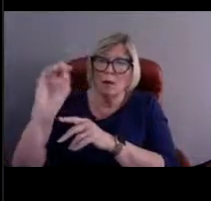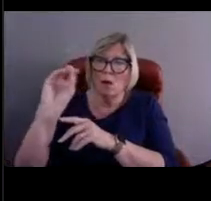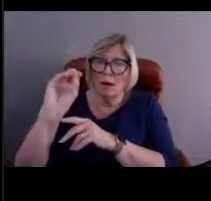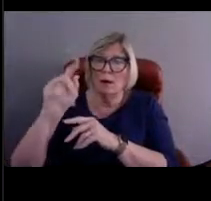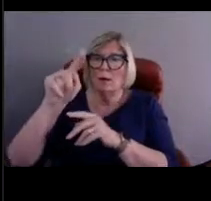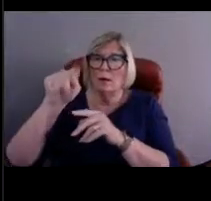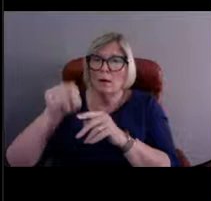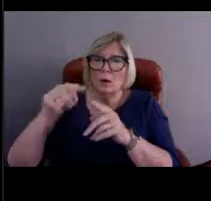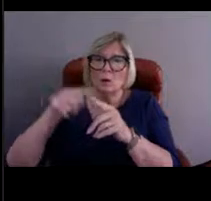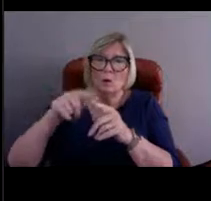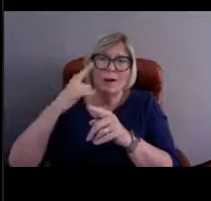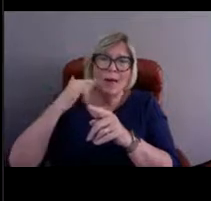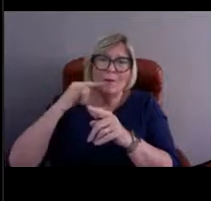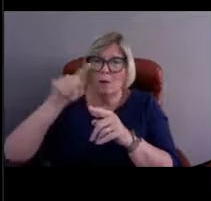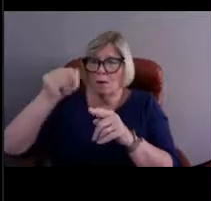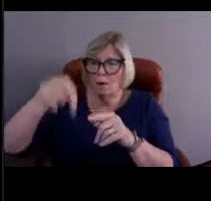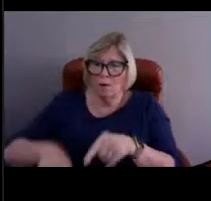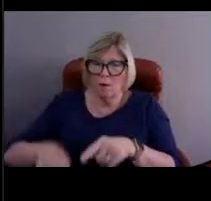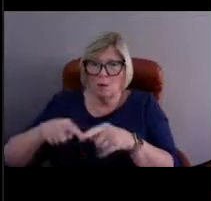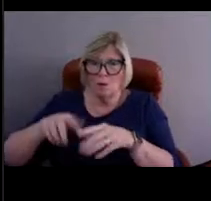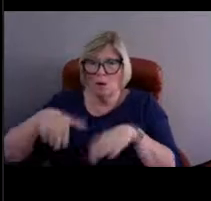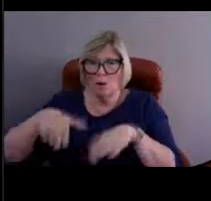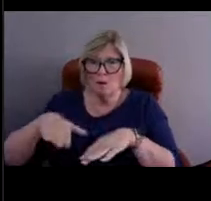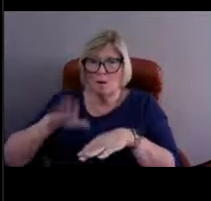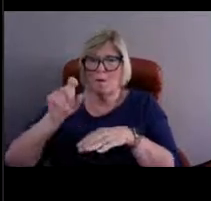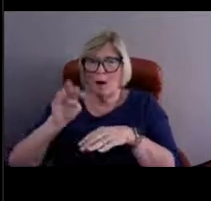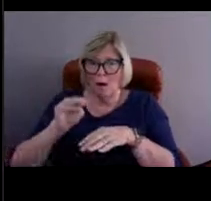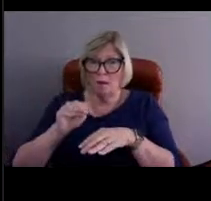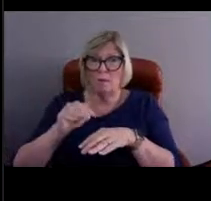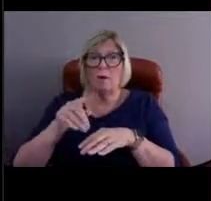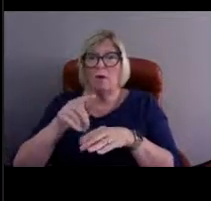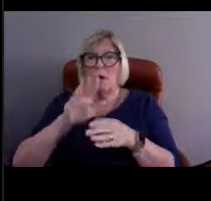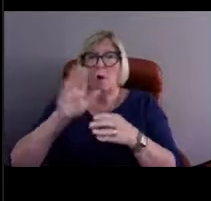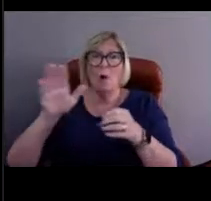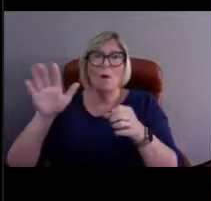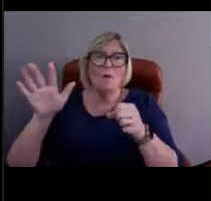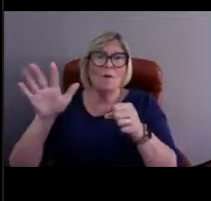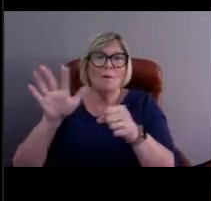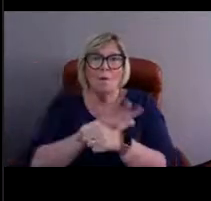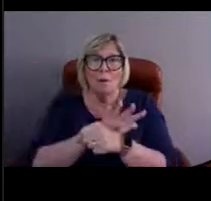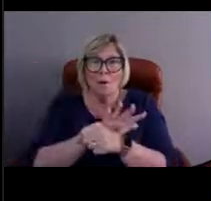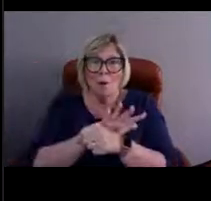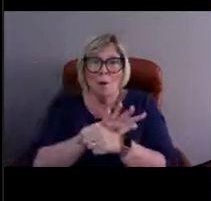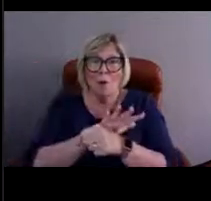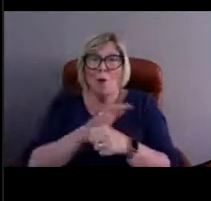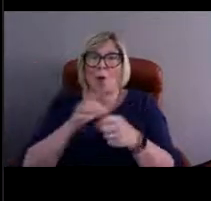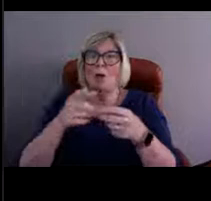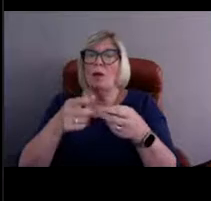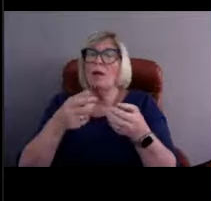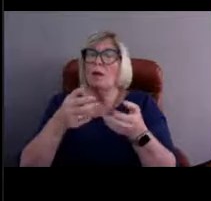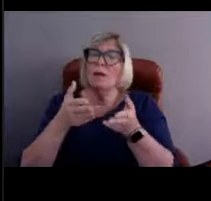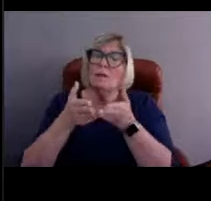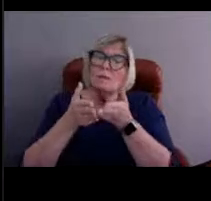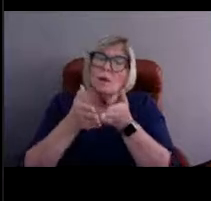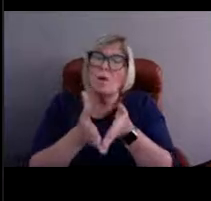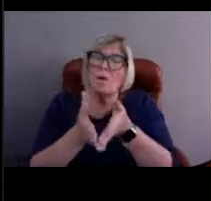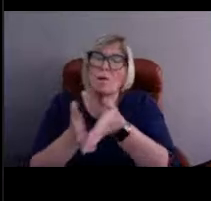So this whole mission if we followed the entire red line, took about three and a half weeks. They were out to sea for a long time.